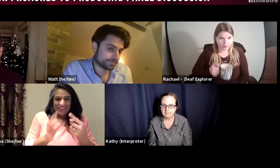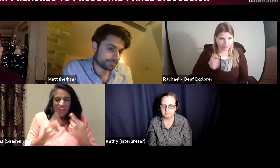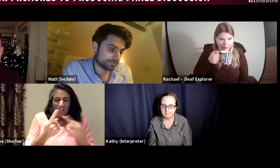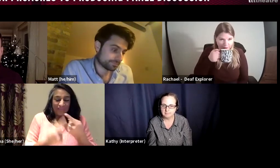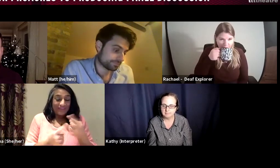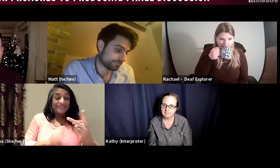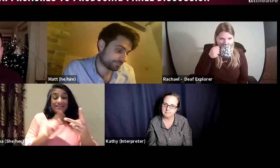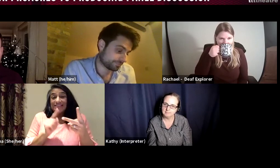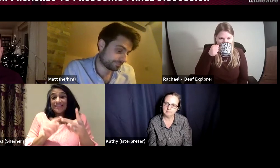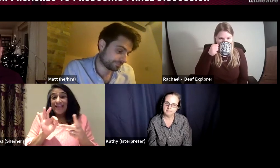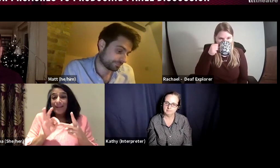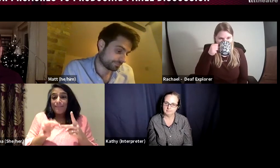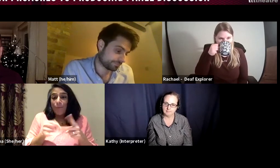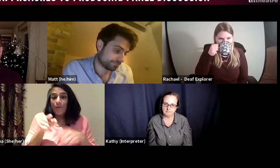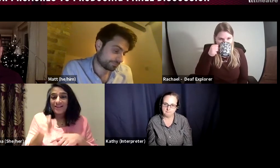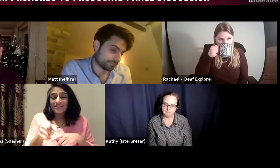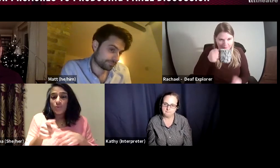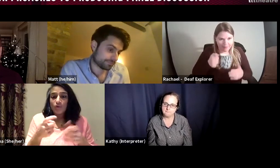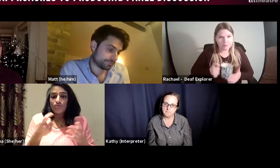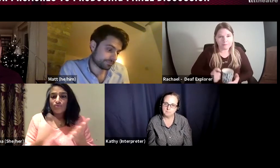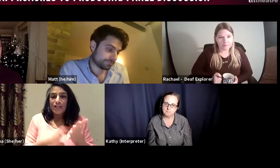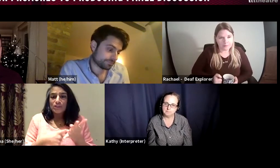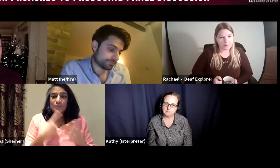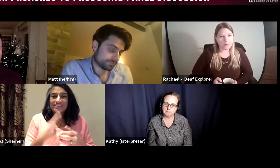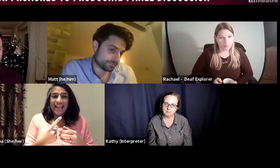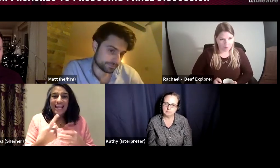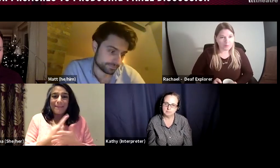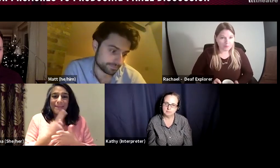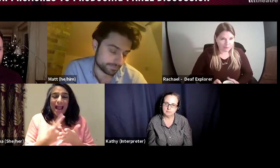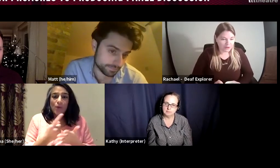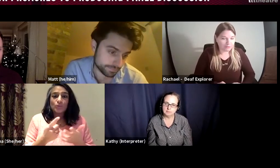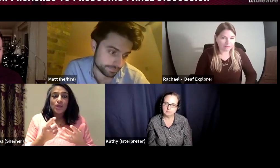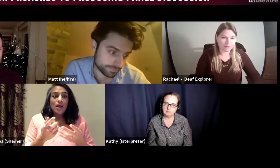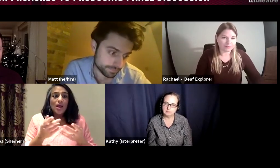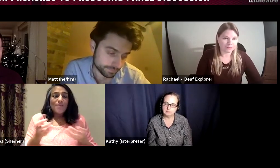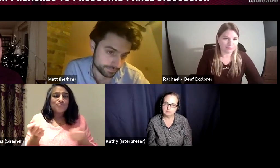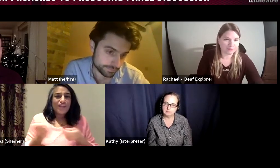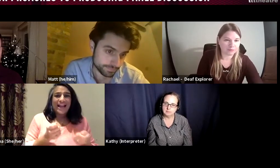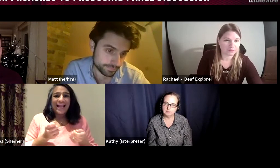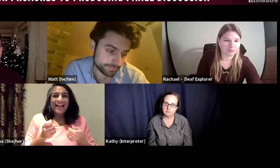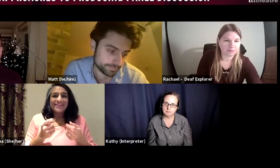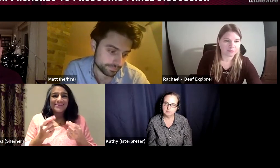project dependent. My second point would be in regards to what Rachael was saying about